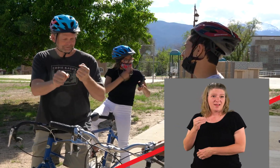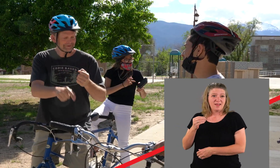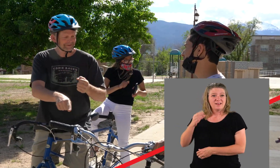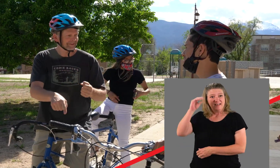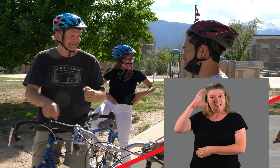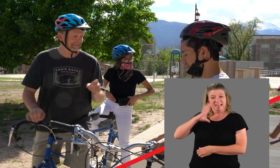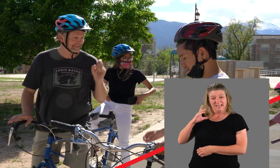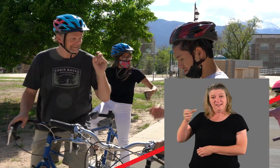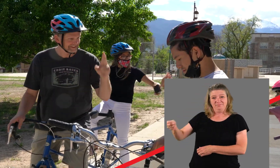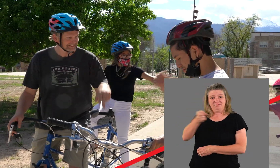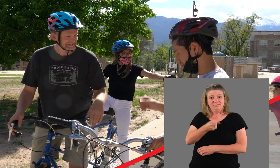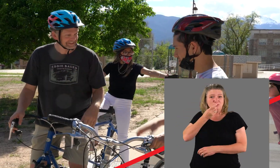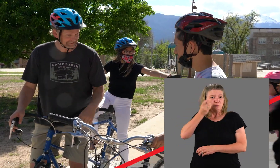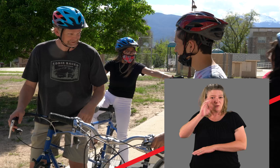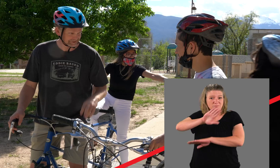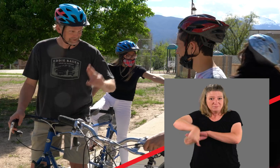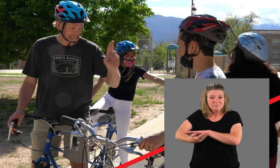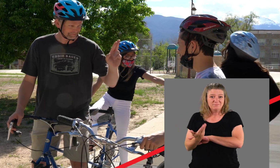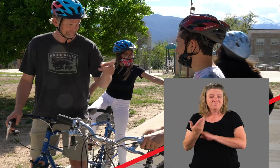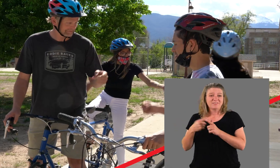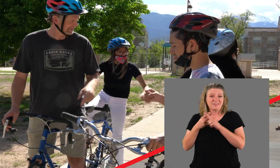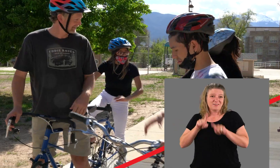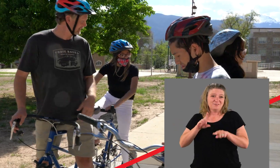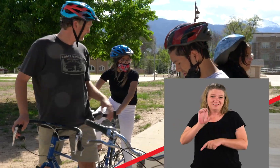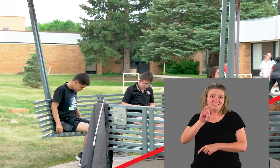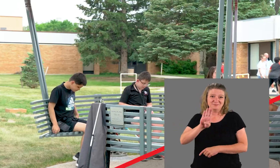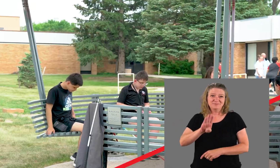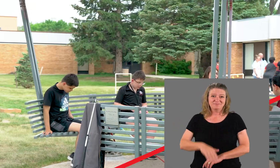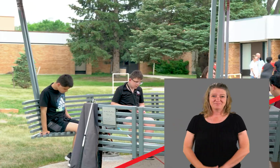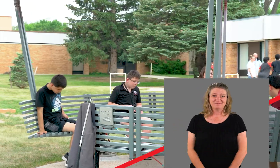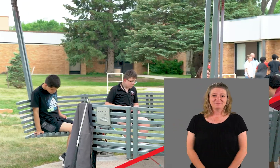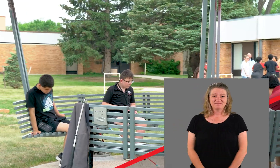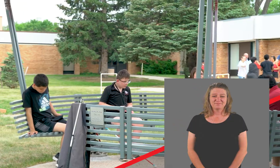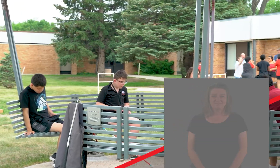and the ability for him to dorm here at school so that he can attend CSDB.